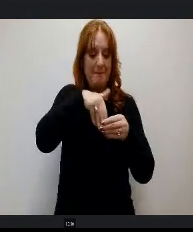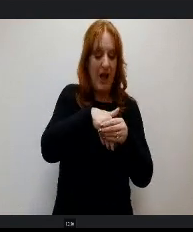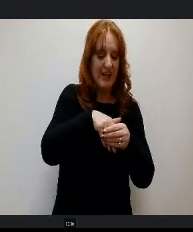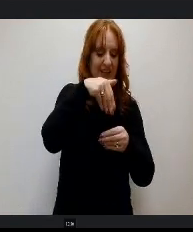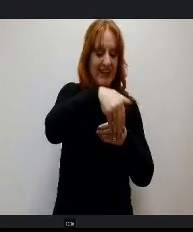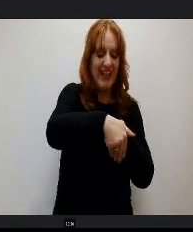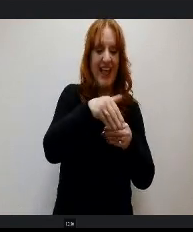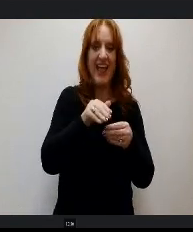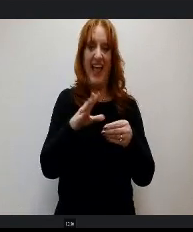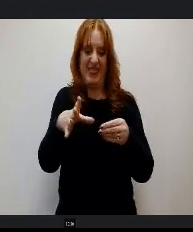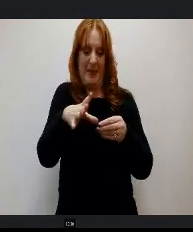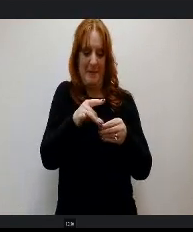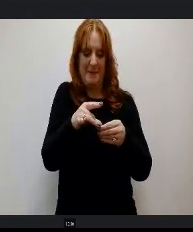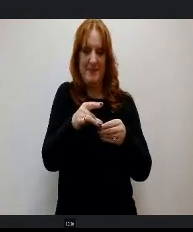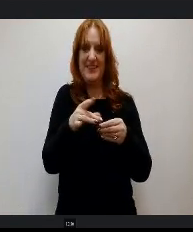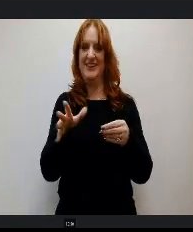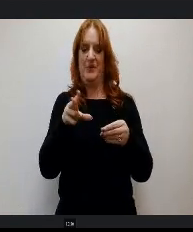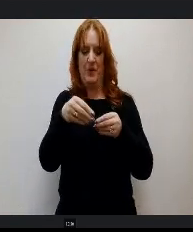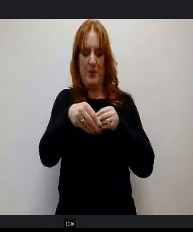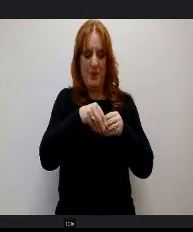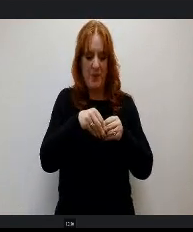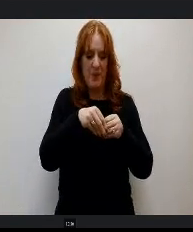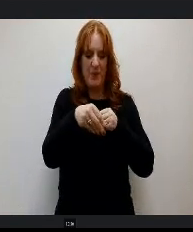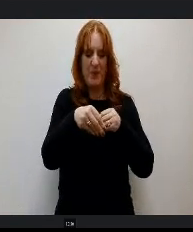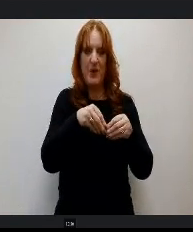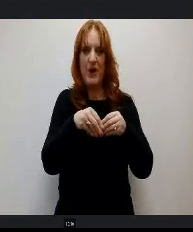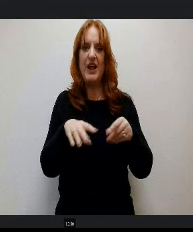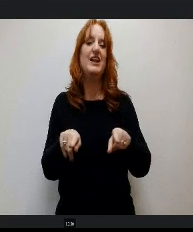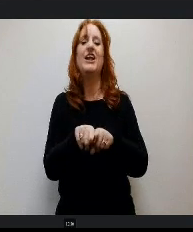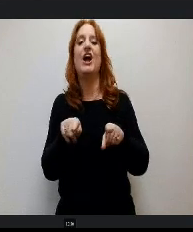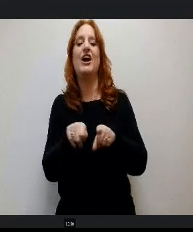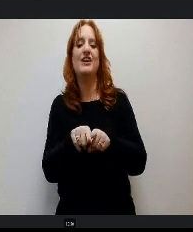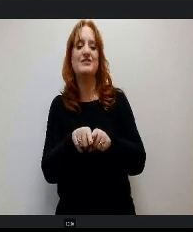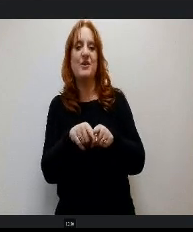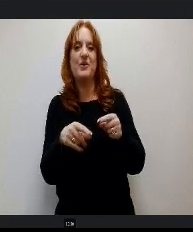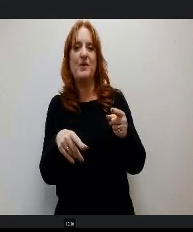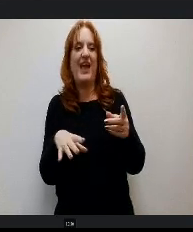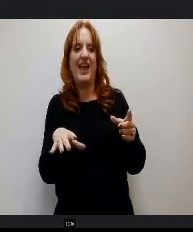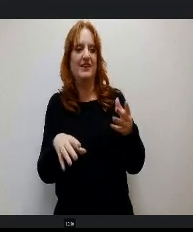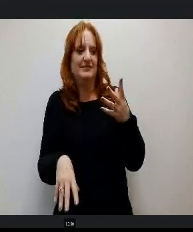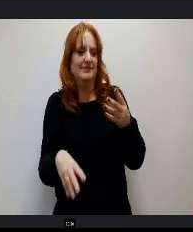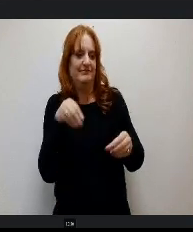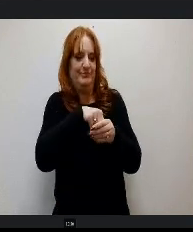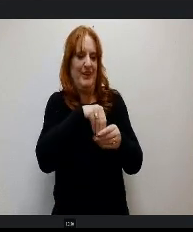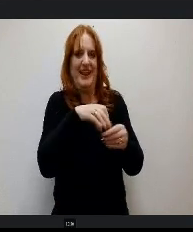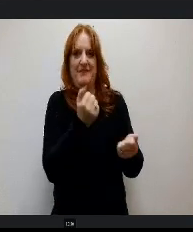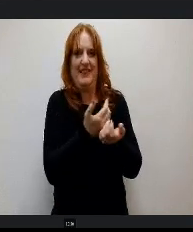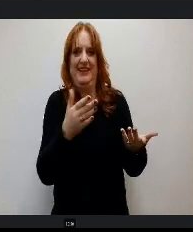so that it would close and he had outfitted it with all of the items. She would need a multi tool